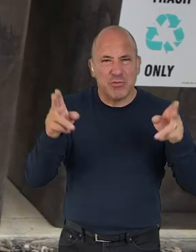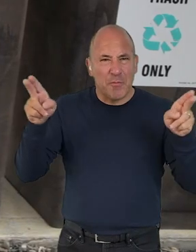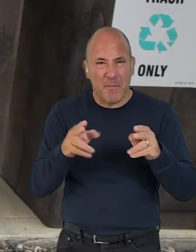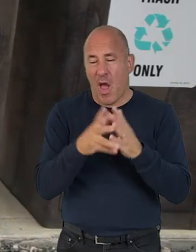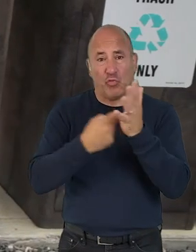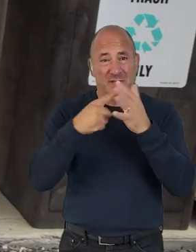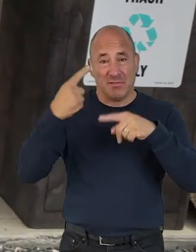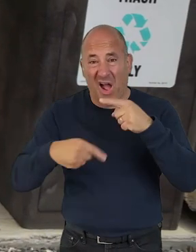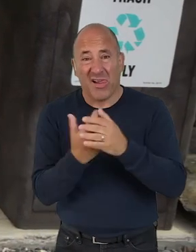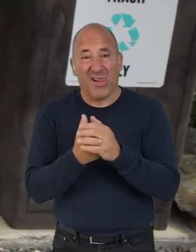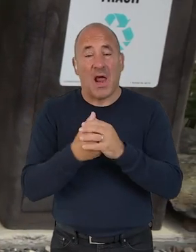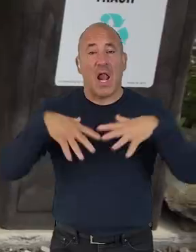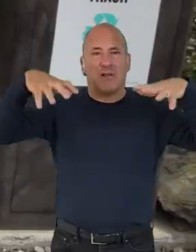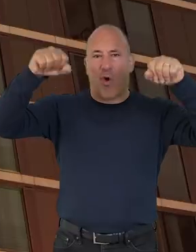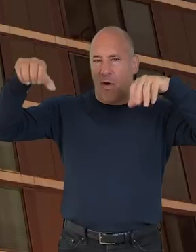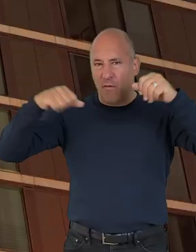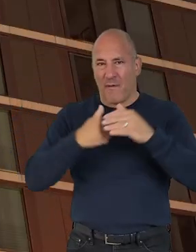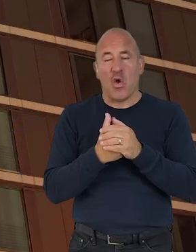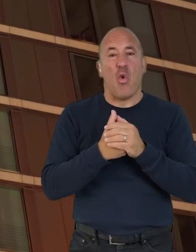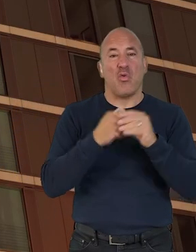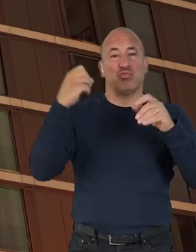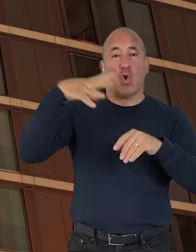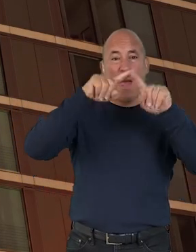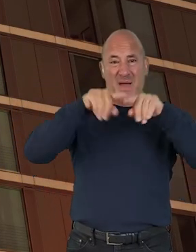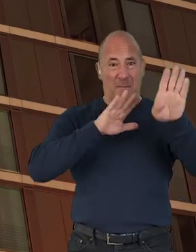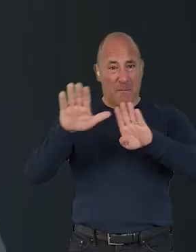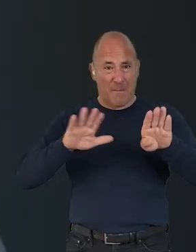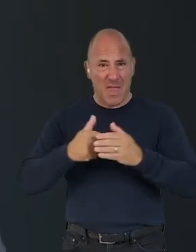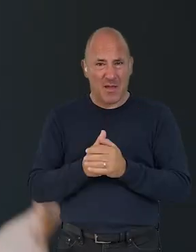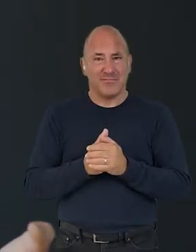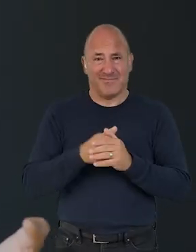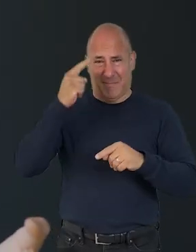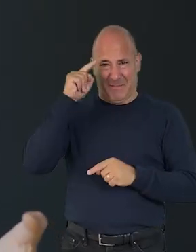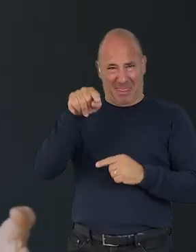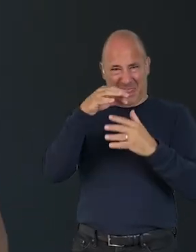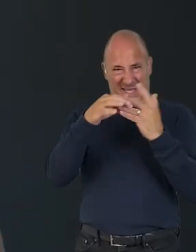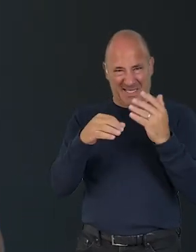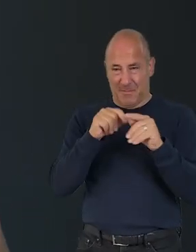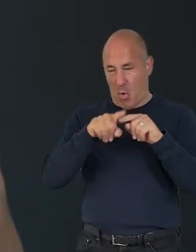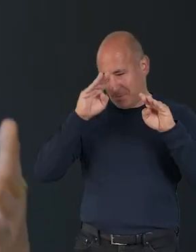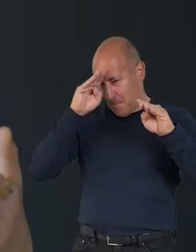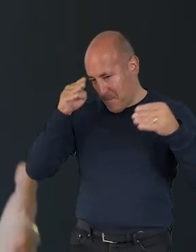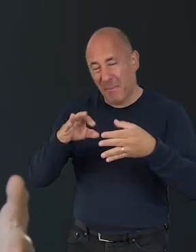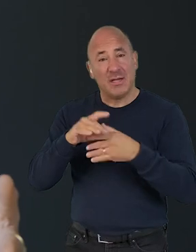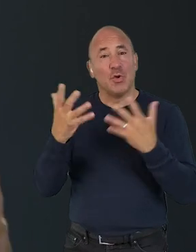For example, recycling, turning off the lights, or installing solar panels. When we think about climate action, we tend to focus on these.